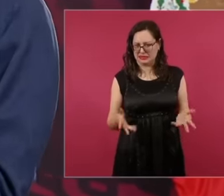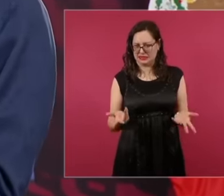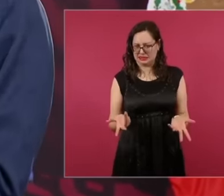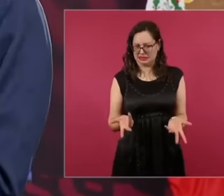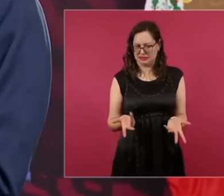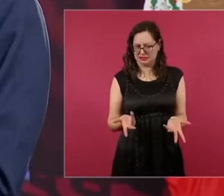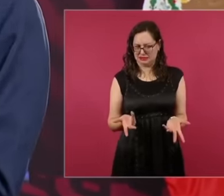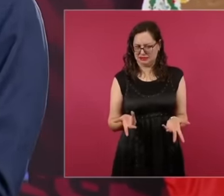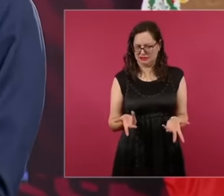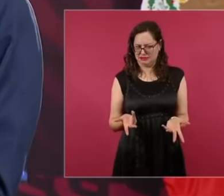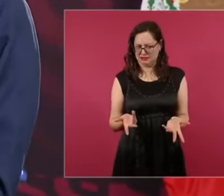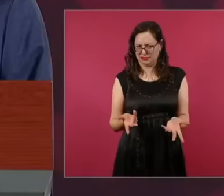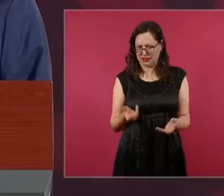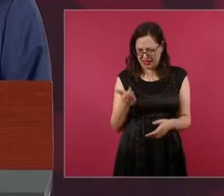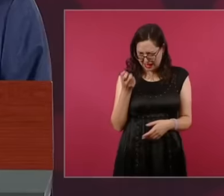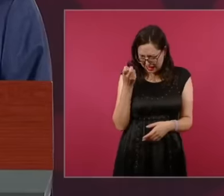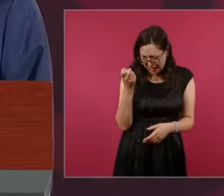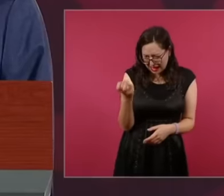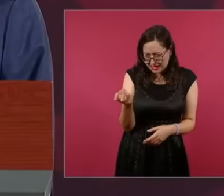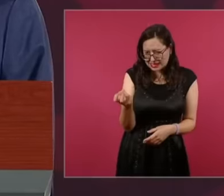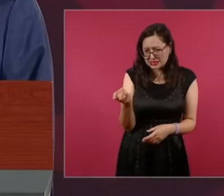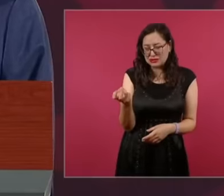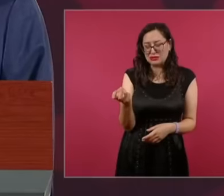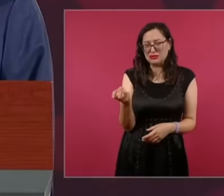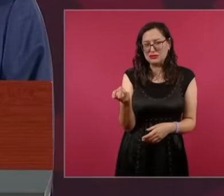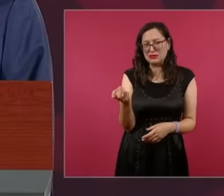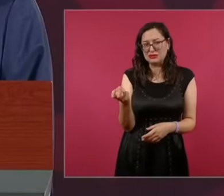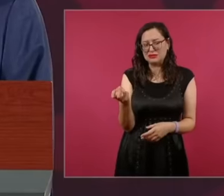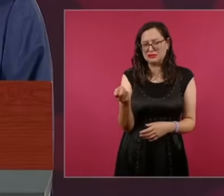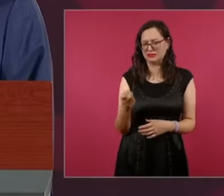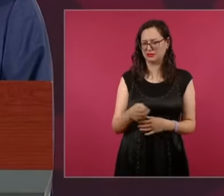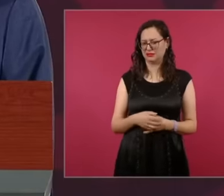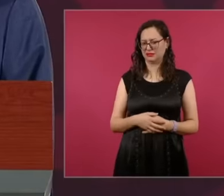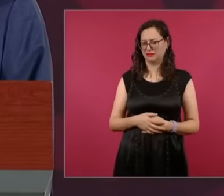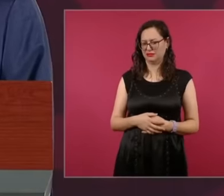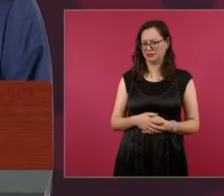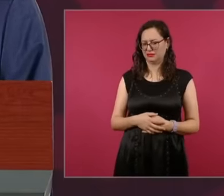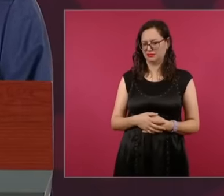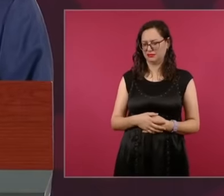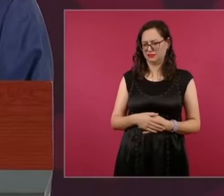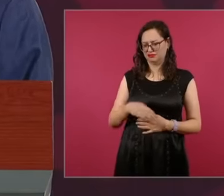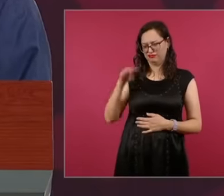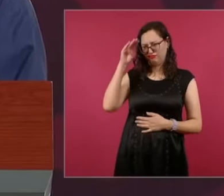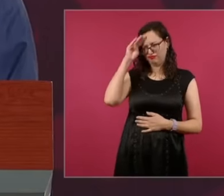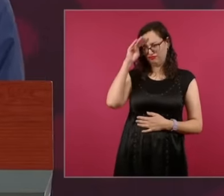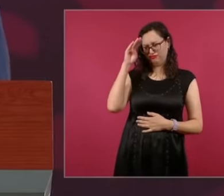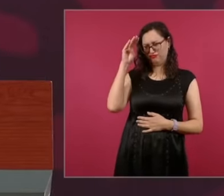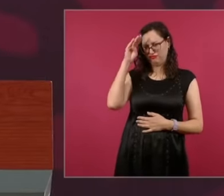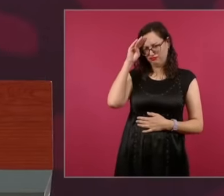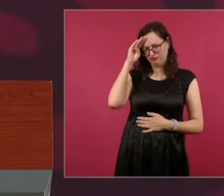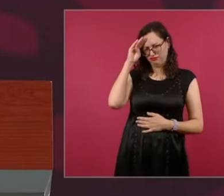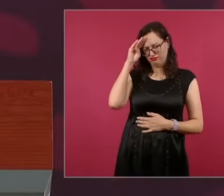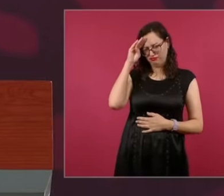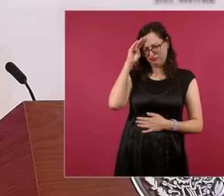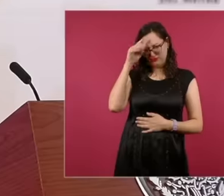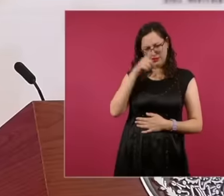contributions to